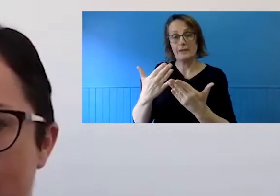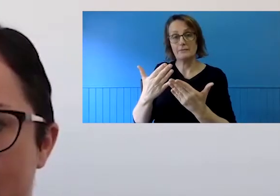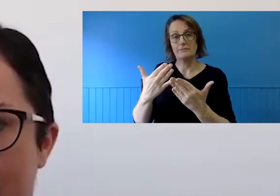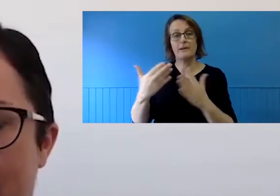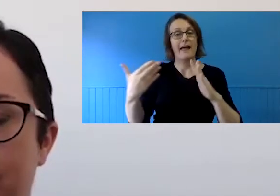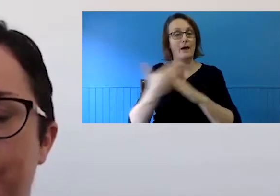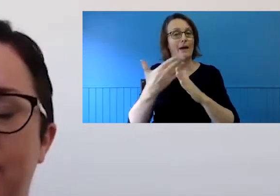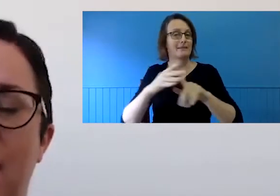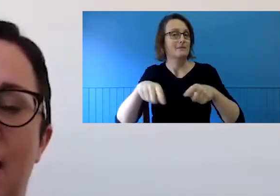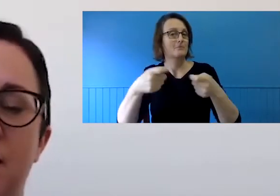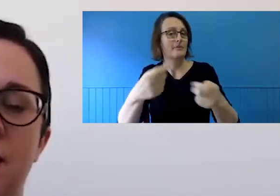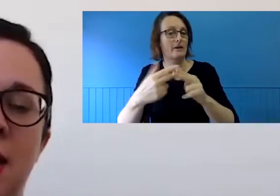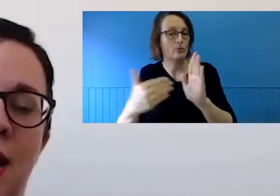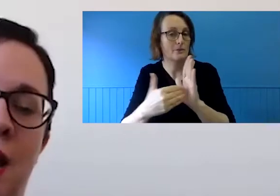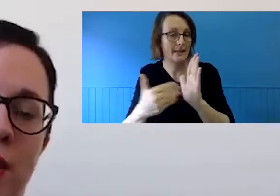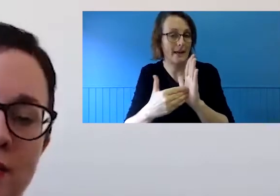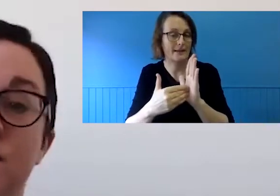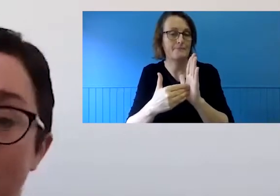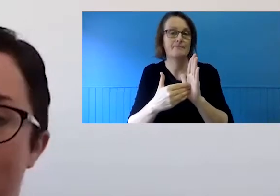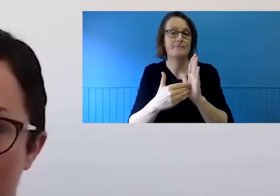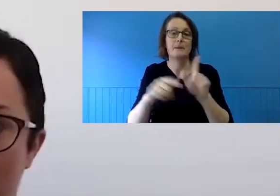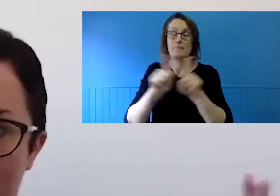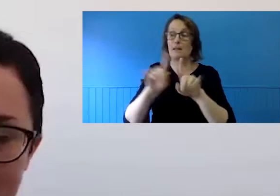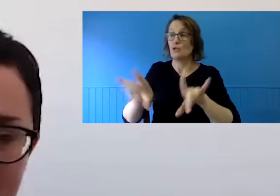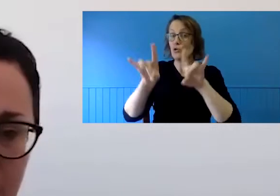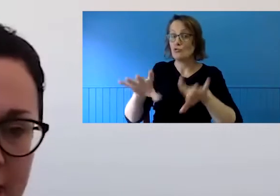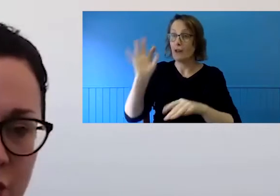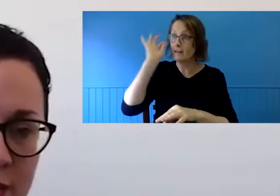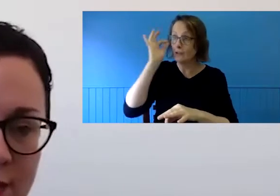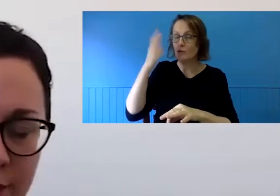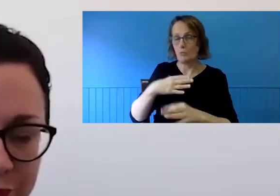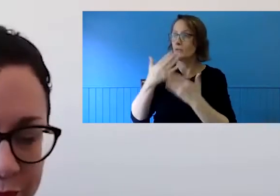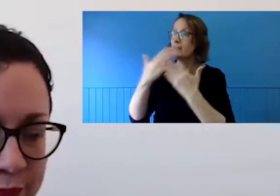and also the Australia Council for the Arts for this webinar. But I